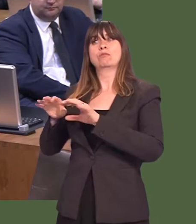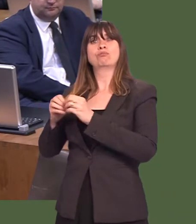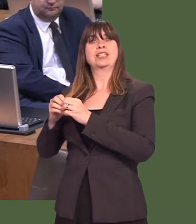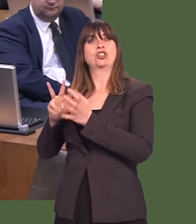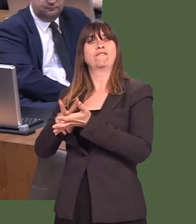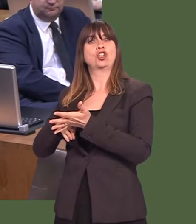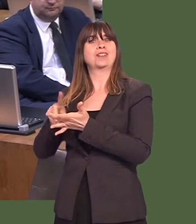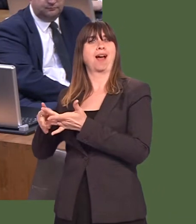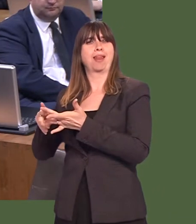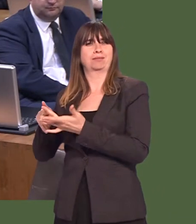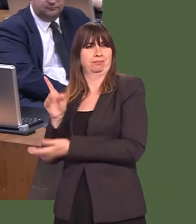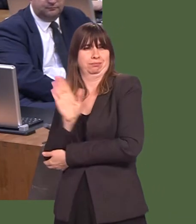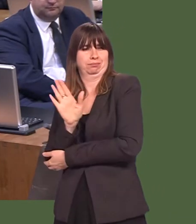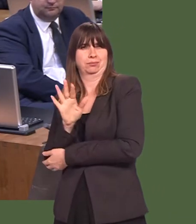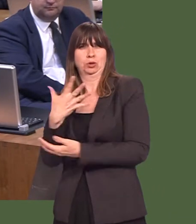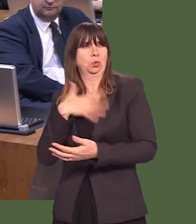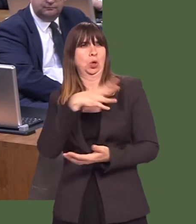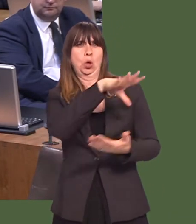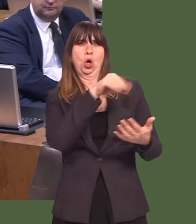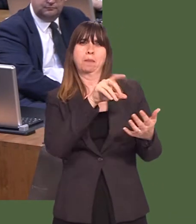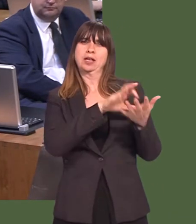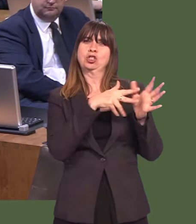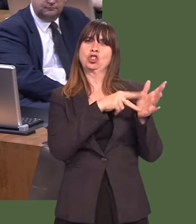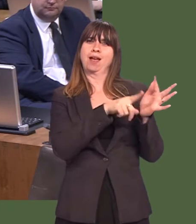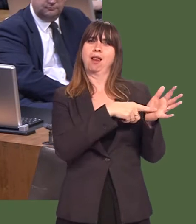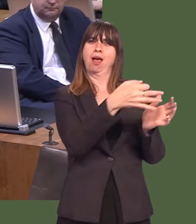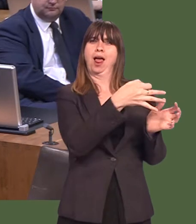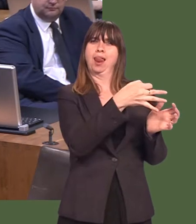Virgin Islands, or a replica, necessarily, of the Channel Islands.